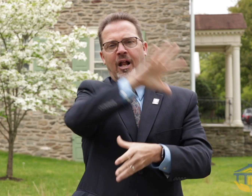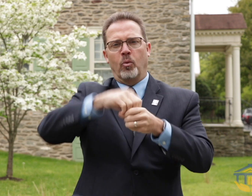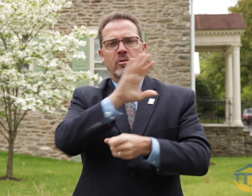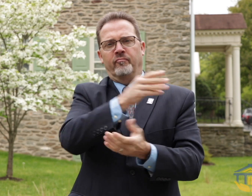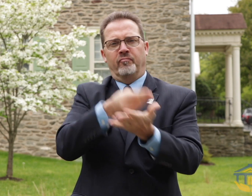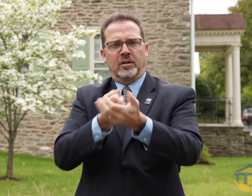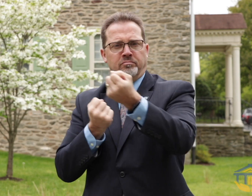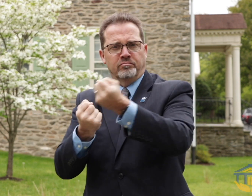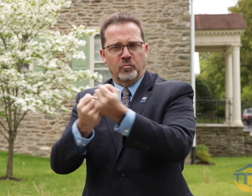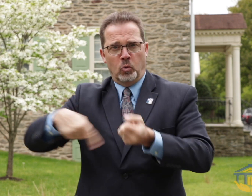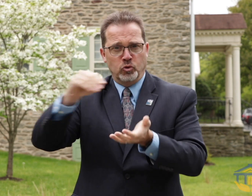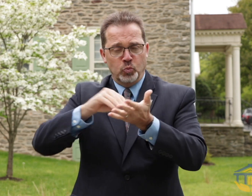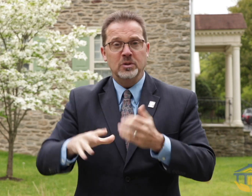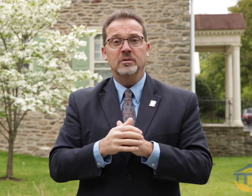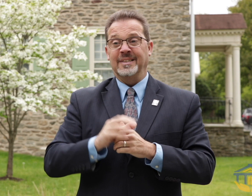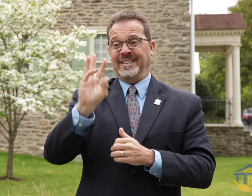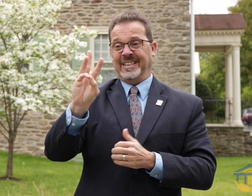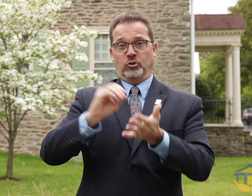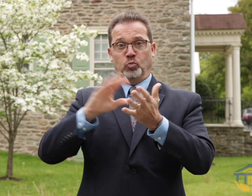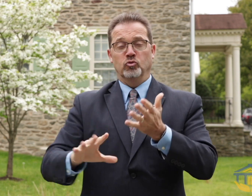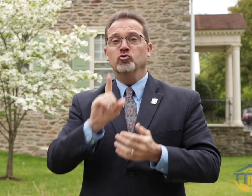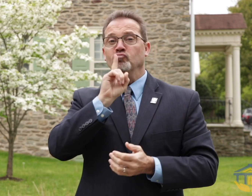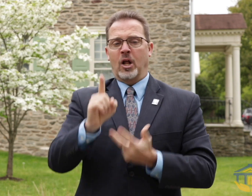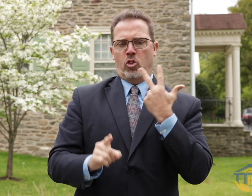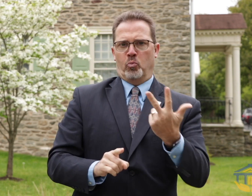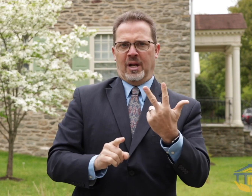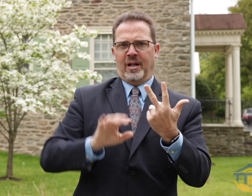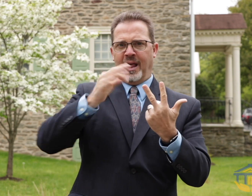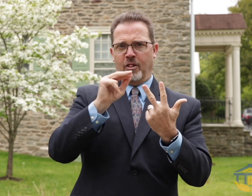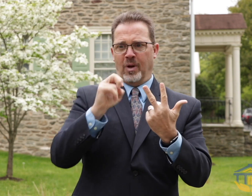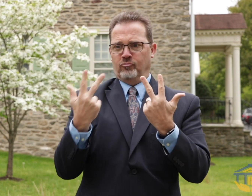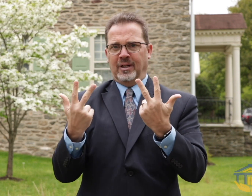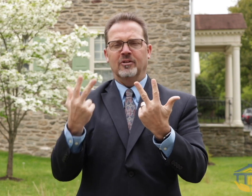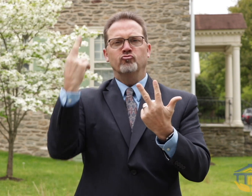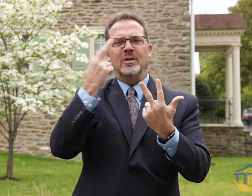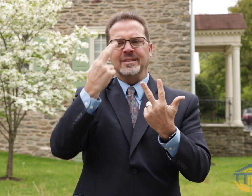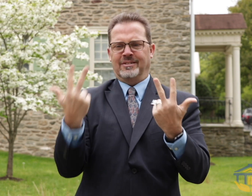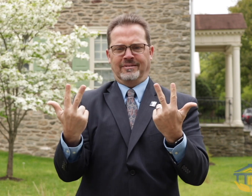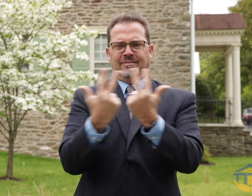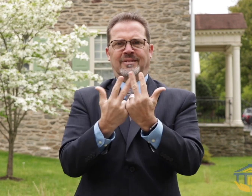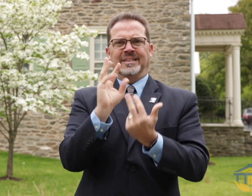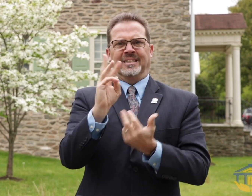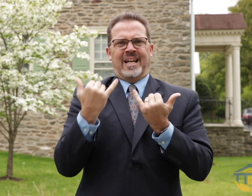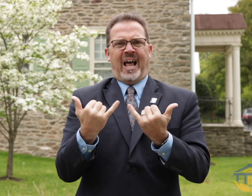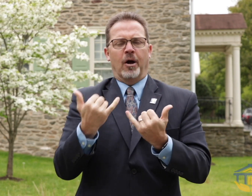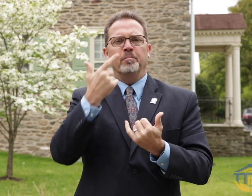other things to support their educational goals. Those six students, the three 9th graders and three 10th graders, will be together as part of the